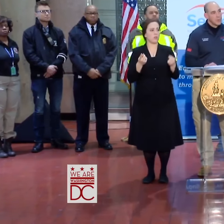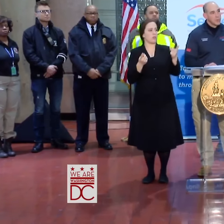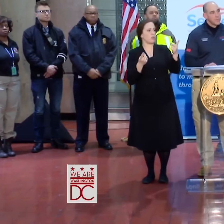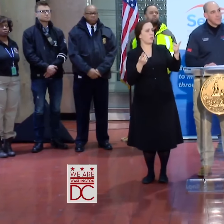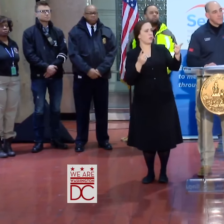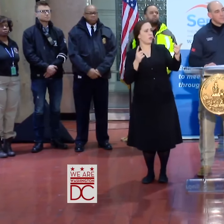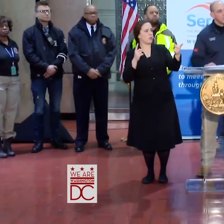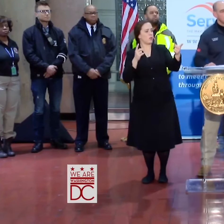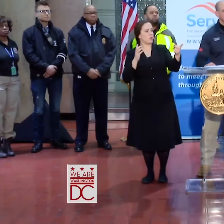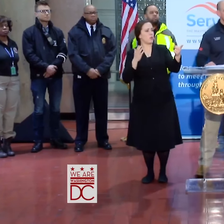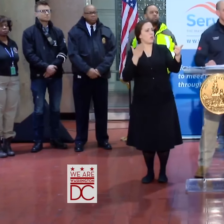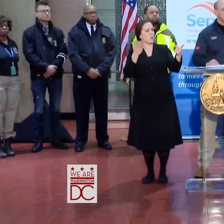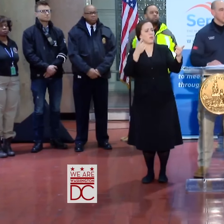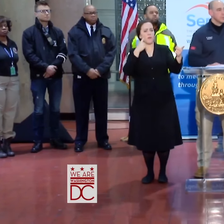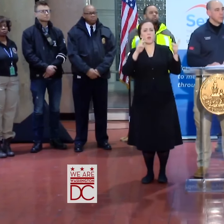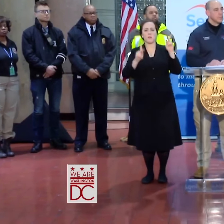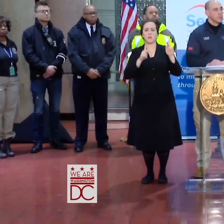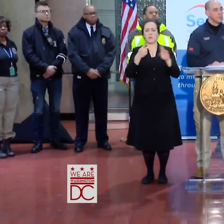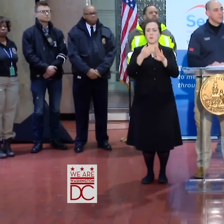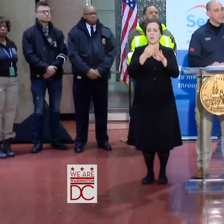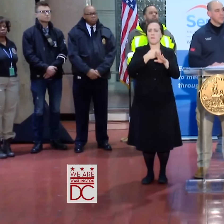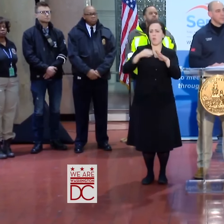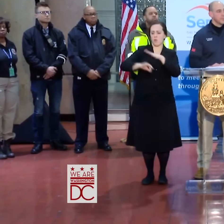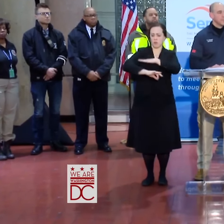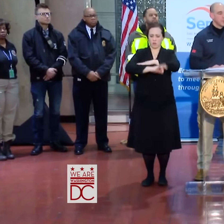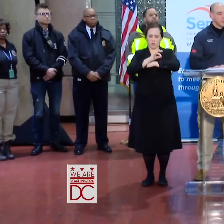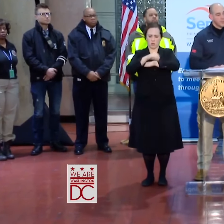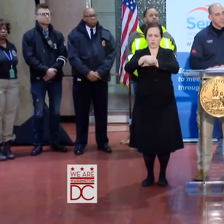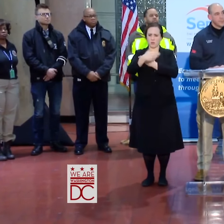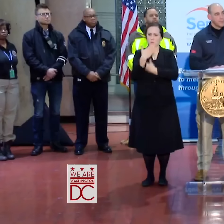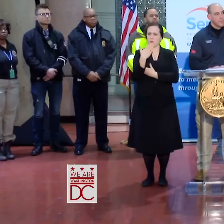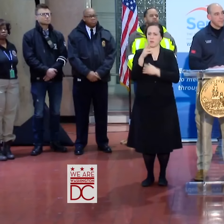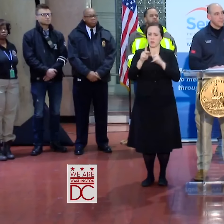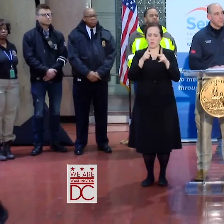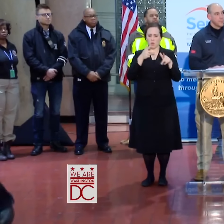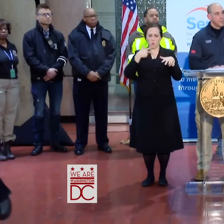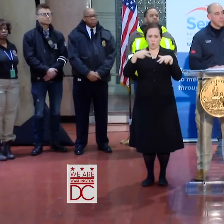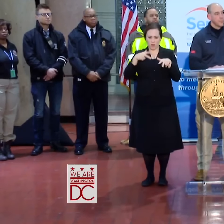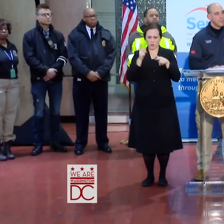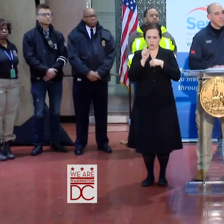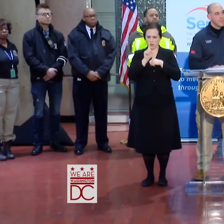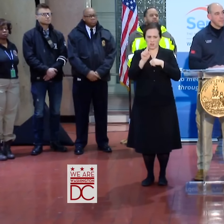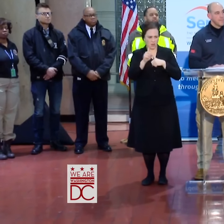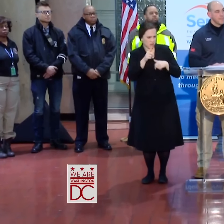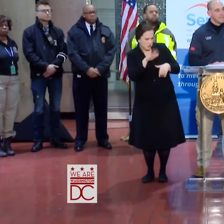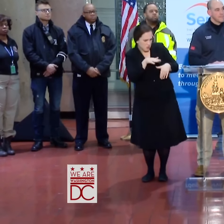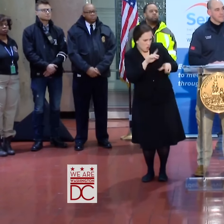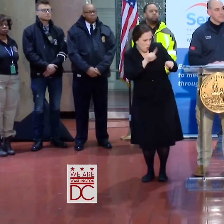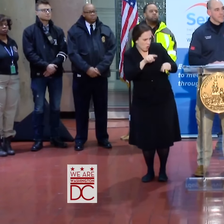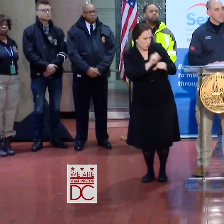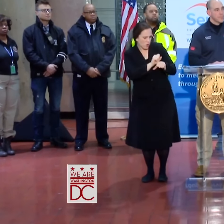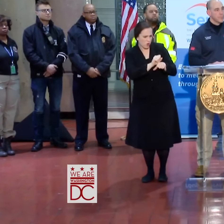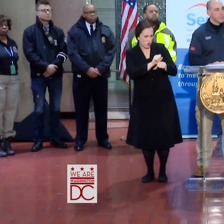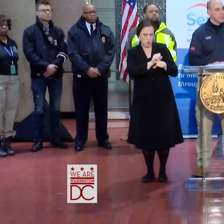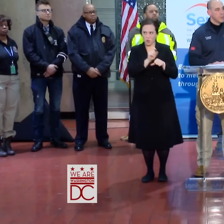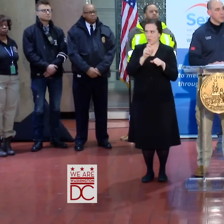PEOPLE, EVEN IN THE DARK BEFORE DAWN THIS MORNING, SAW SEVERAL PEOPLE WALKING DOWN THE STREETS.